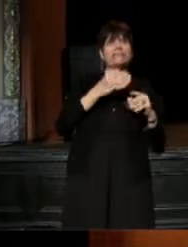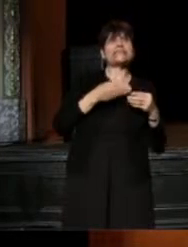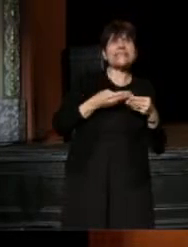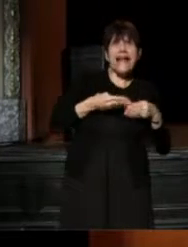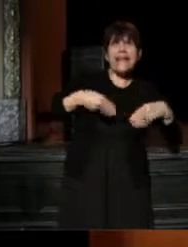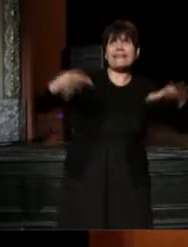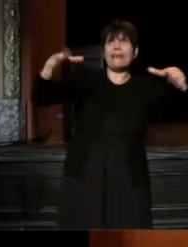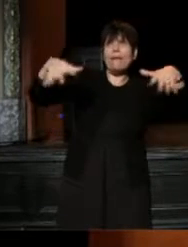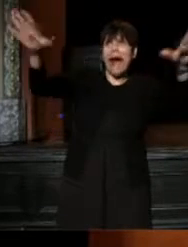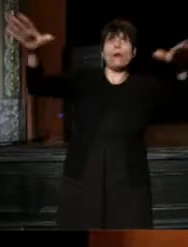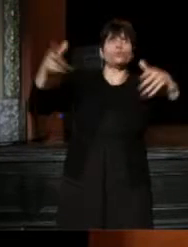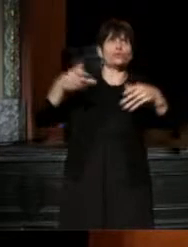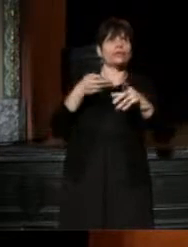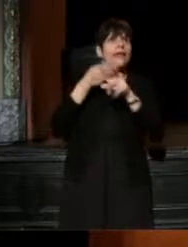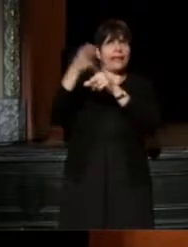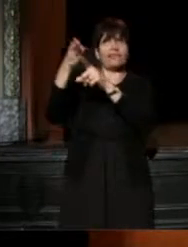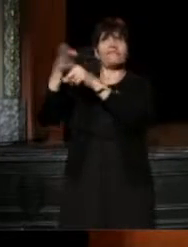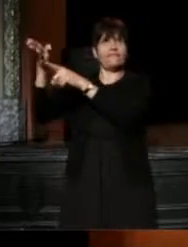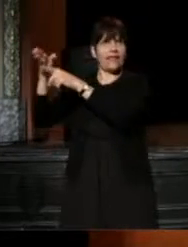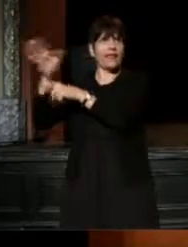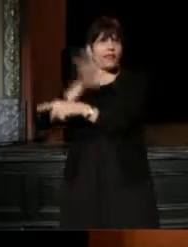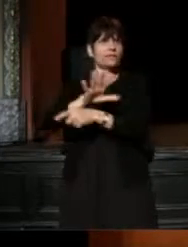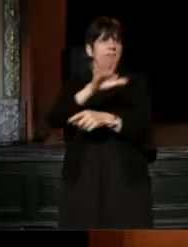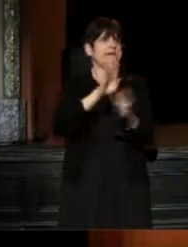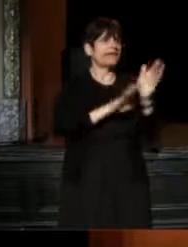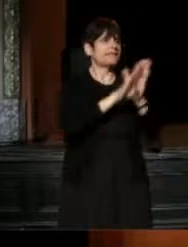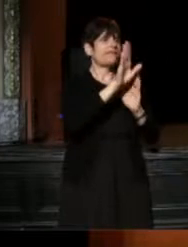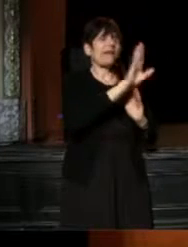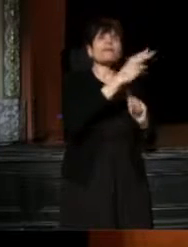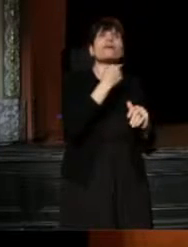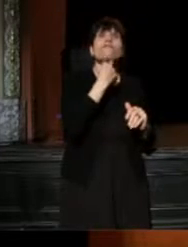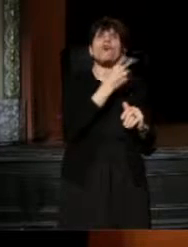The other half of my job is developing their voice as artists.